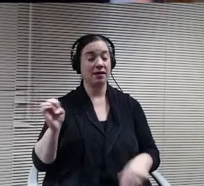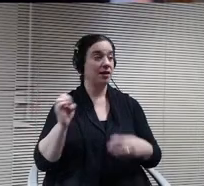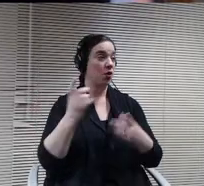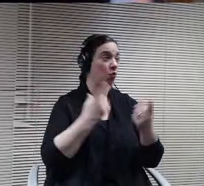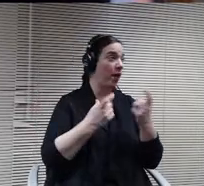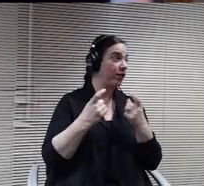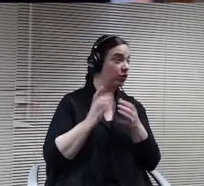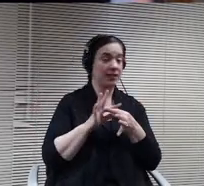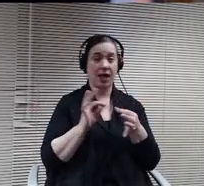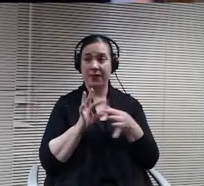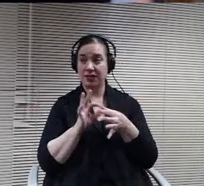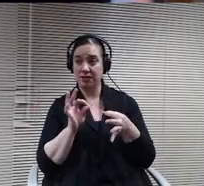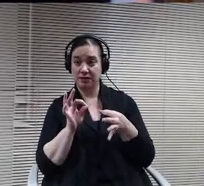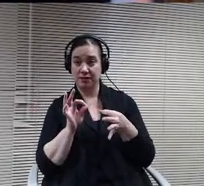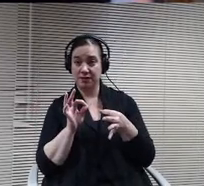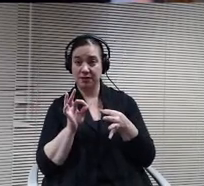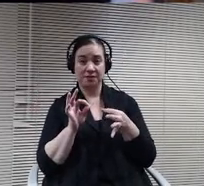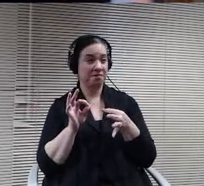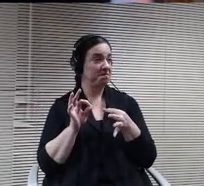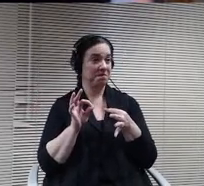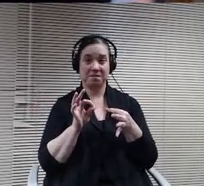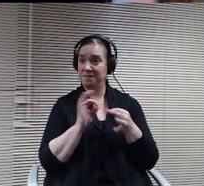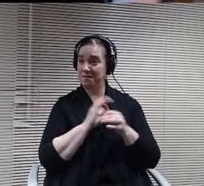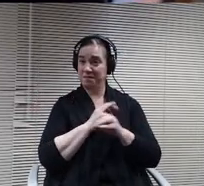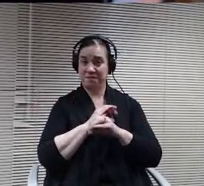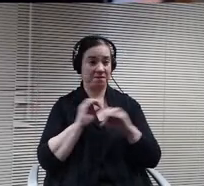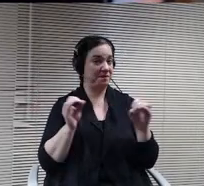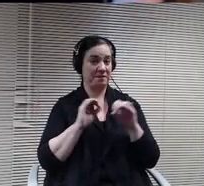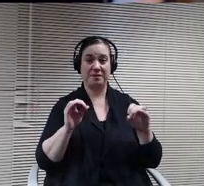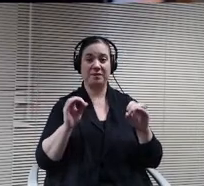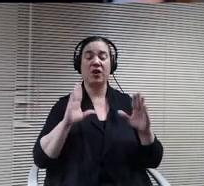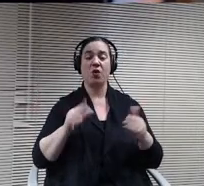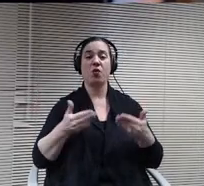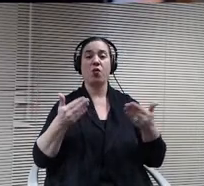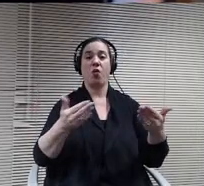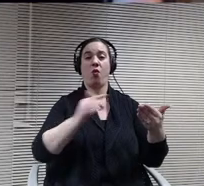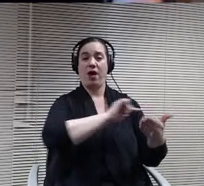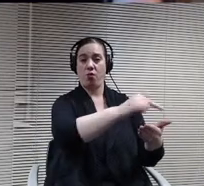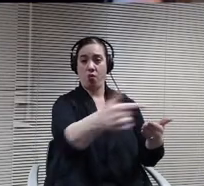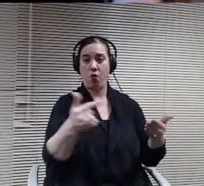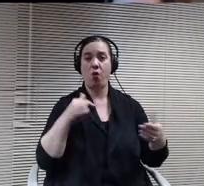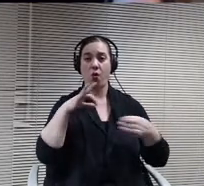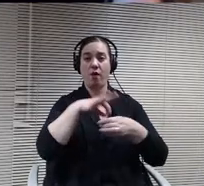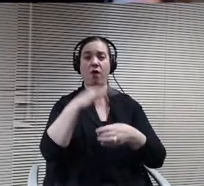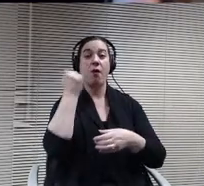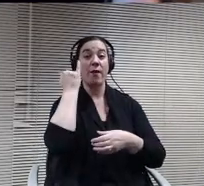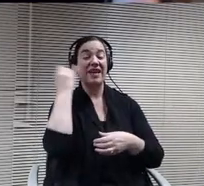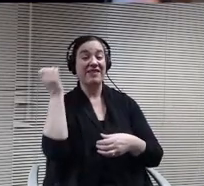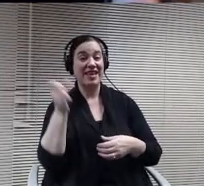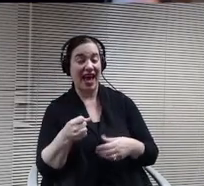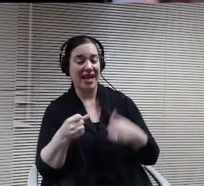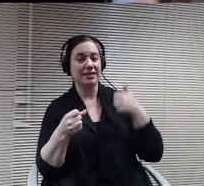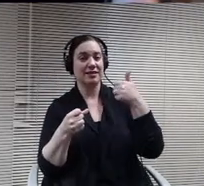Seeing none of move to recover. Board members, if in favor, please say I oppose nay board member Ambrose and.